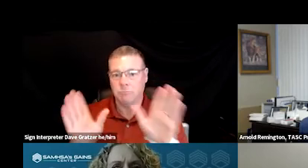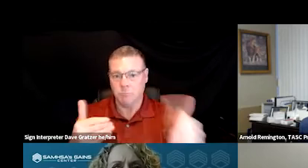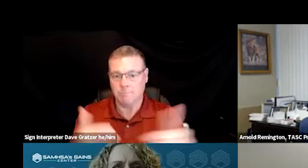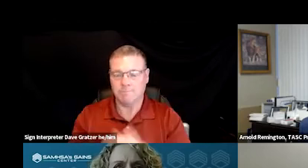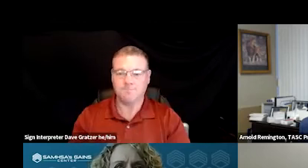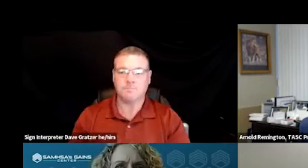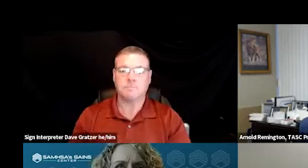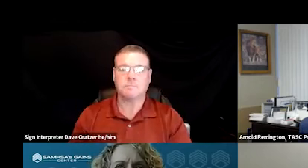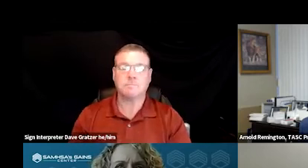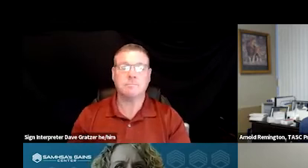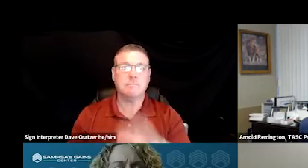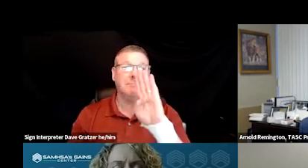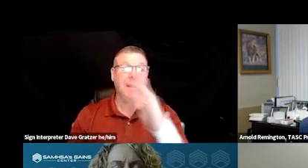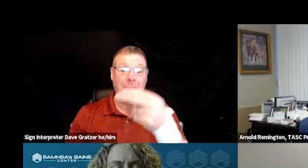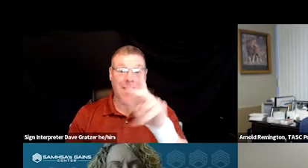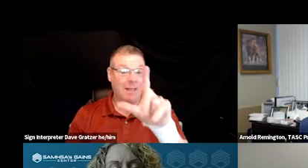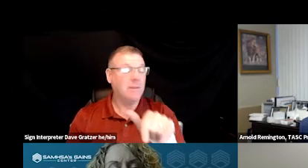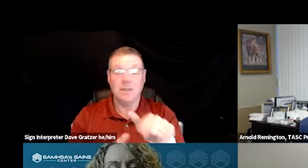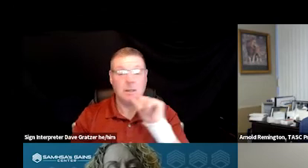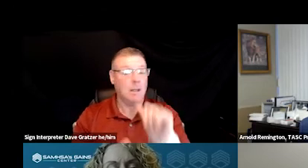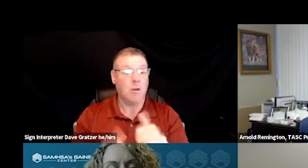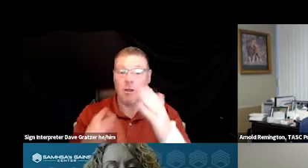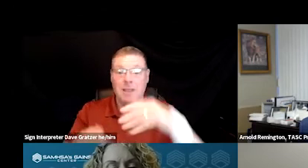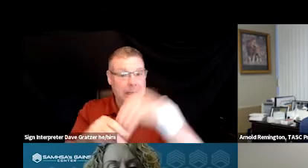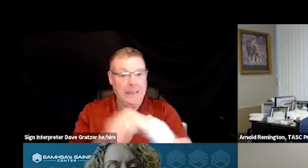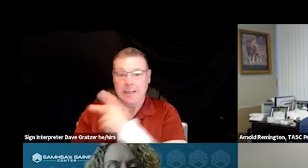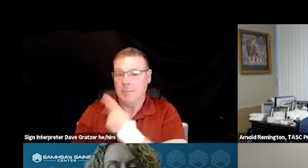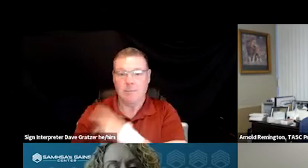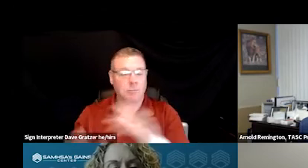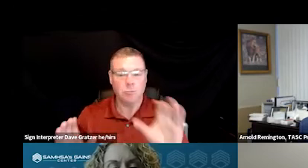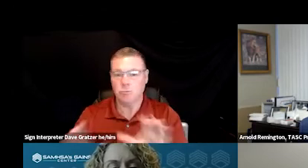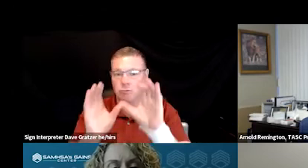Behavioral Health Link does not offer inpatient or crisis units.